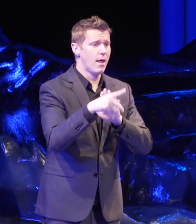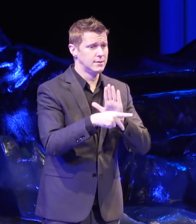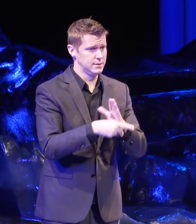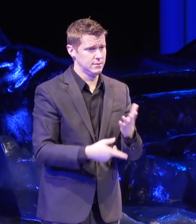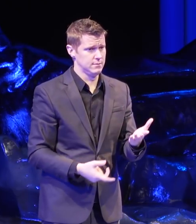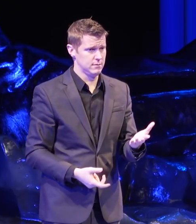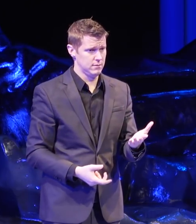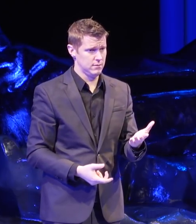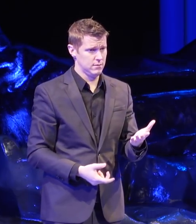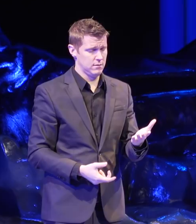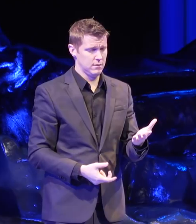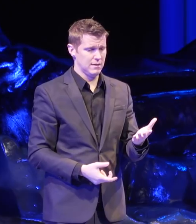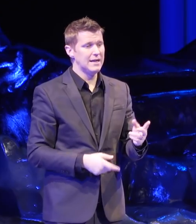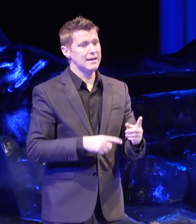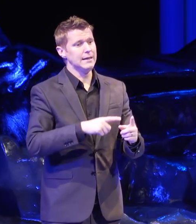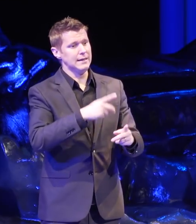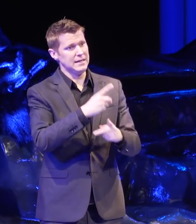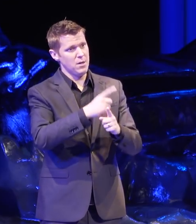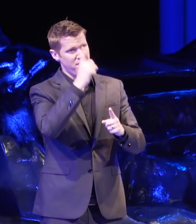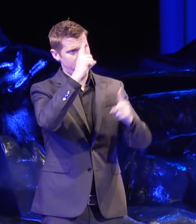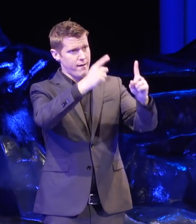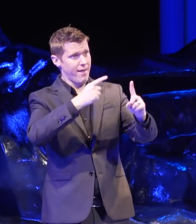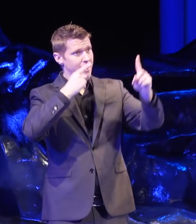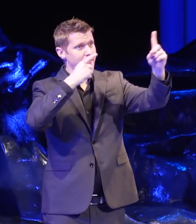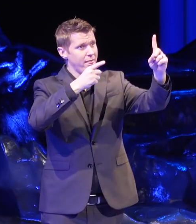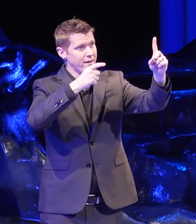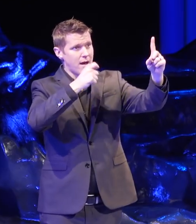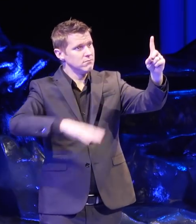Keep the long game in mind. Win people over.